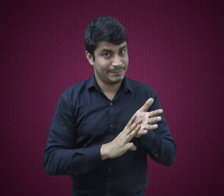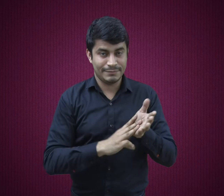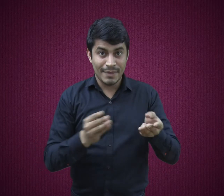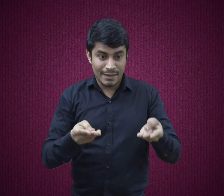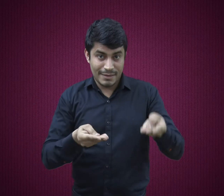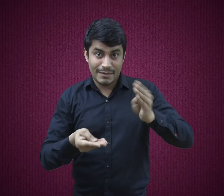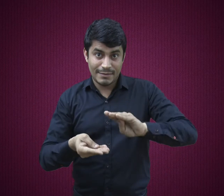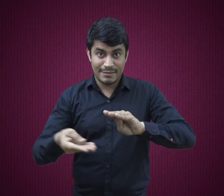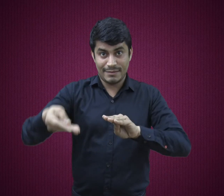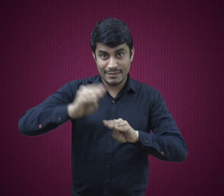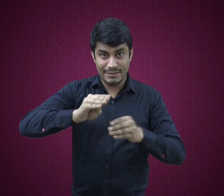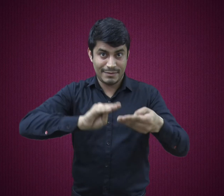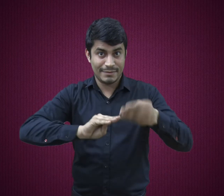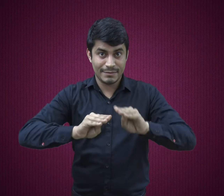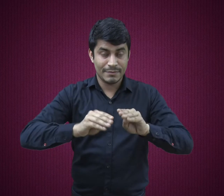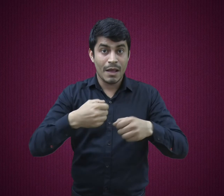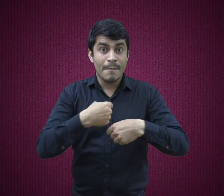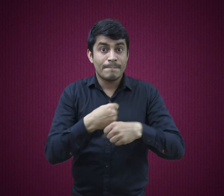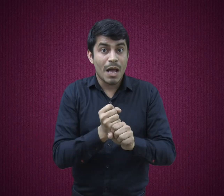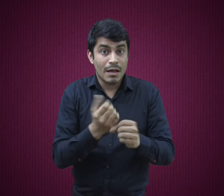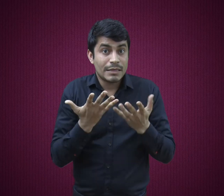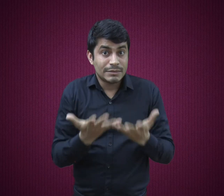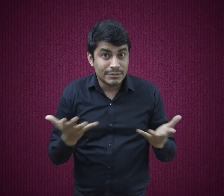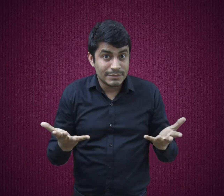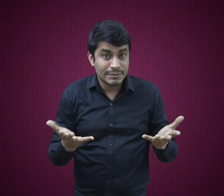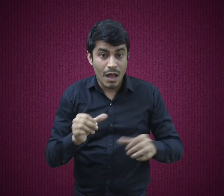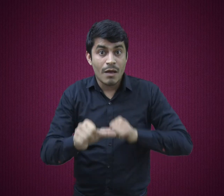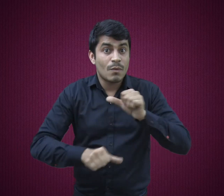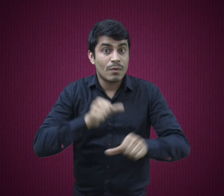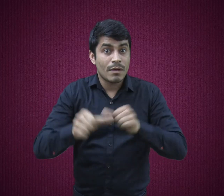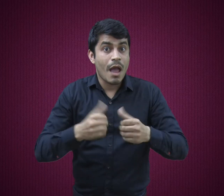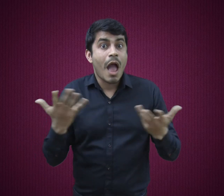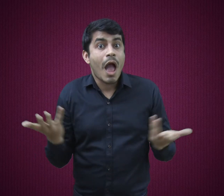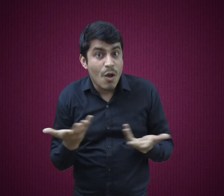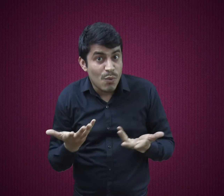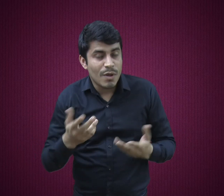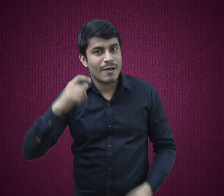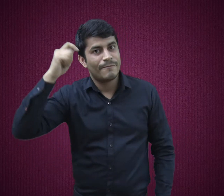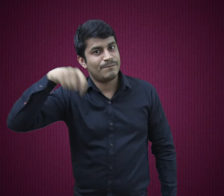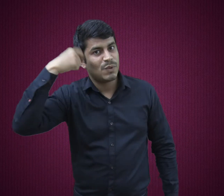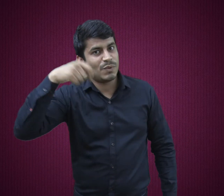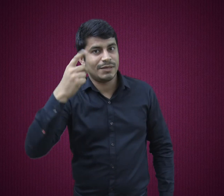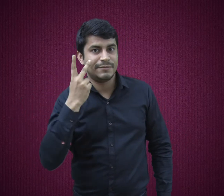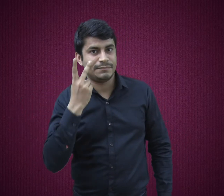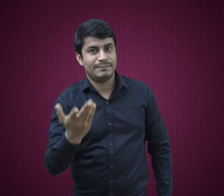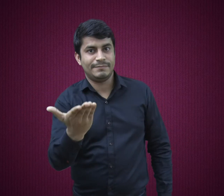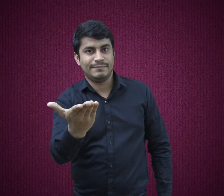The materials that are required to make this photo frame and the process of making this, is here in this video.